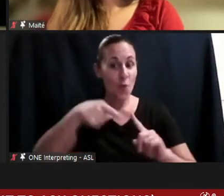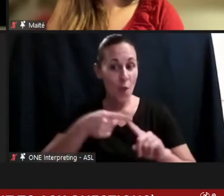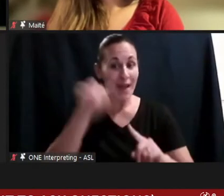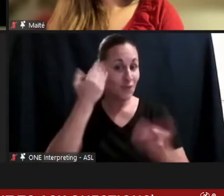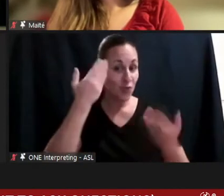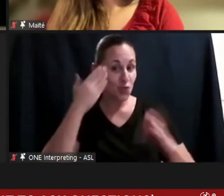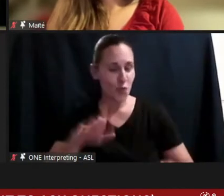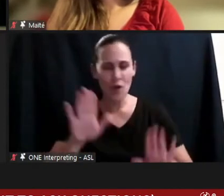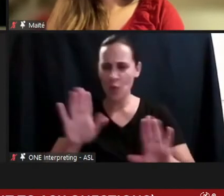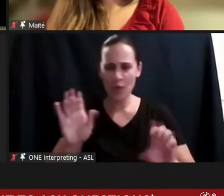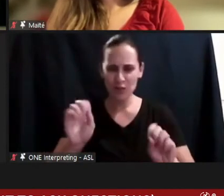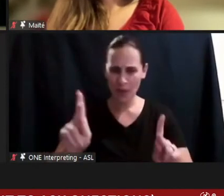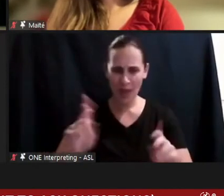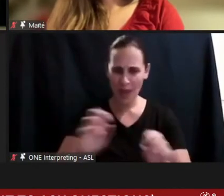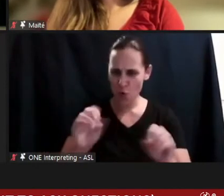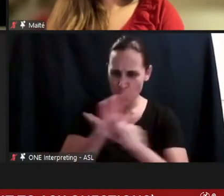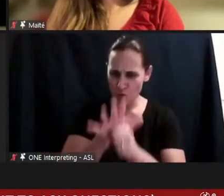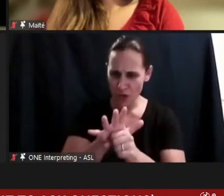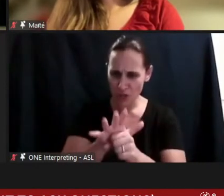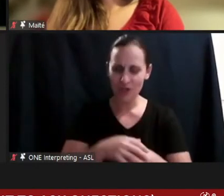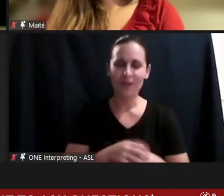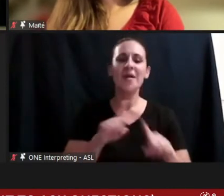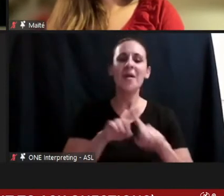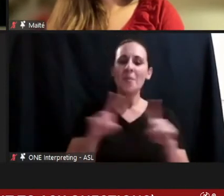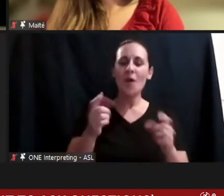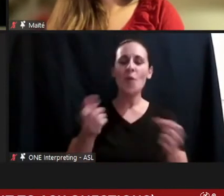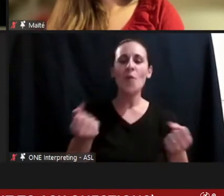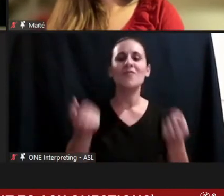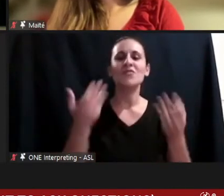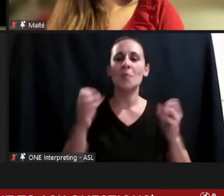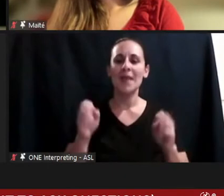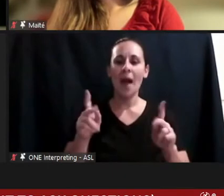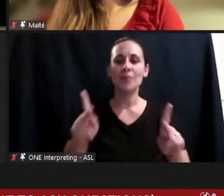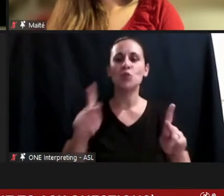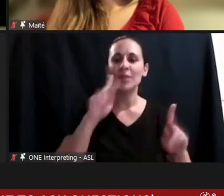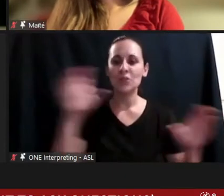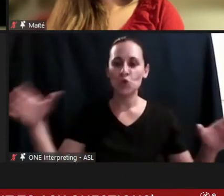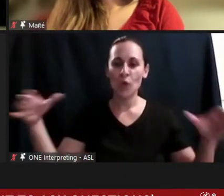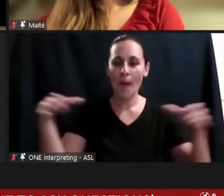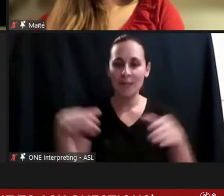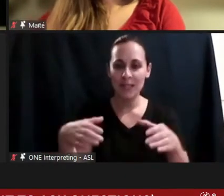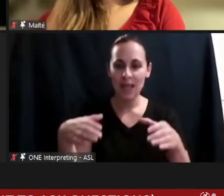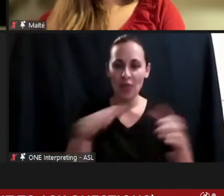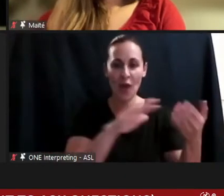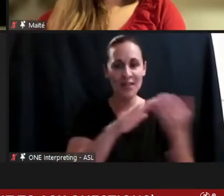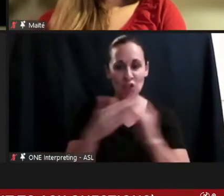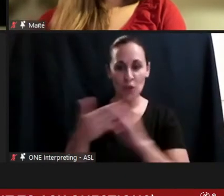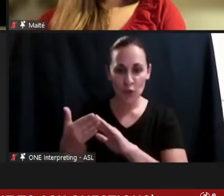But there are these opportunities to come together as a community and to have this open dialogue,